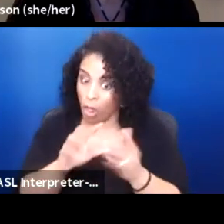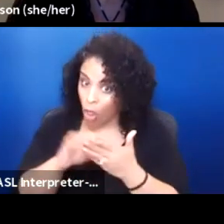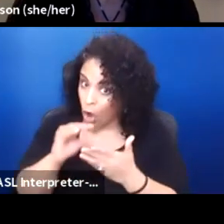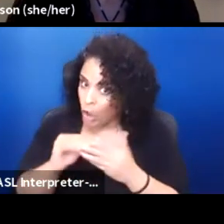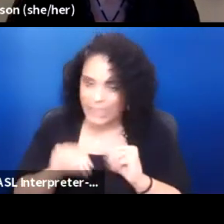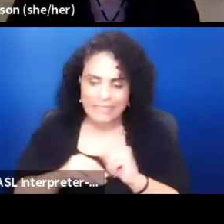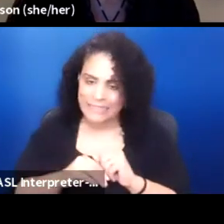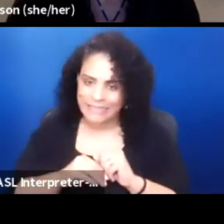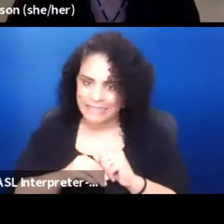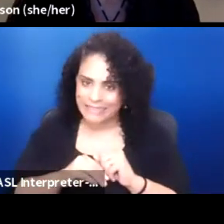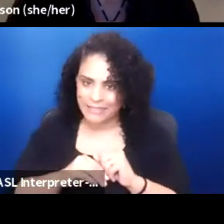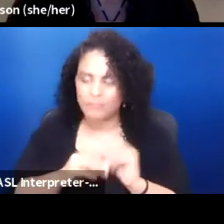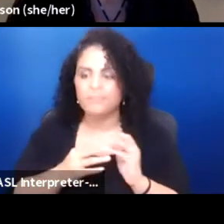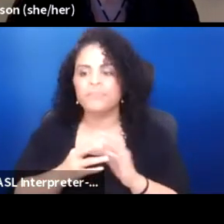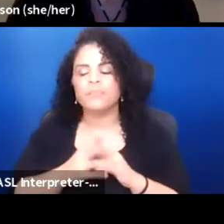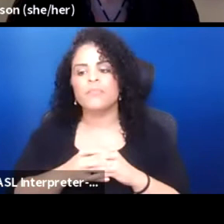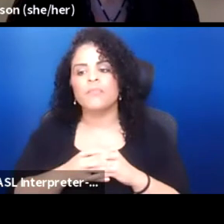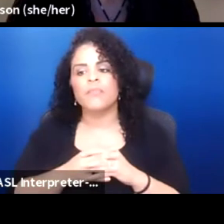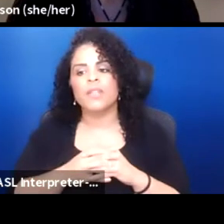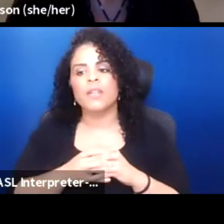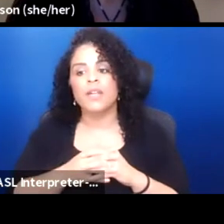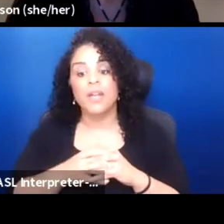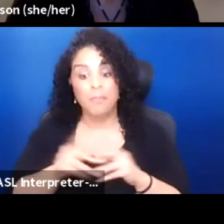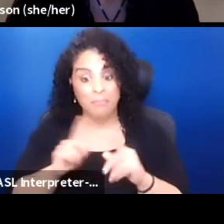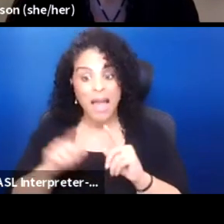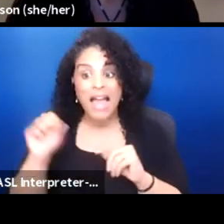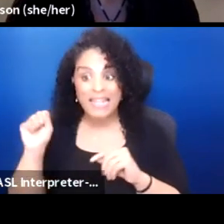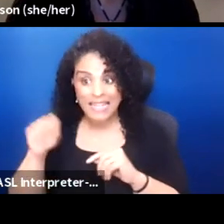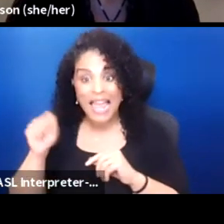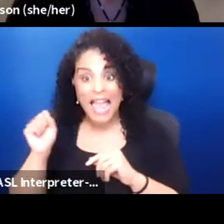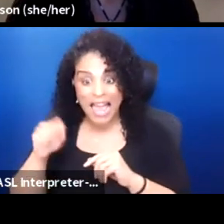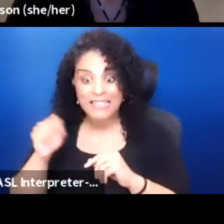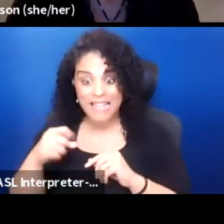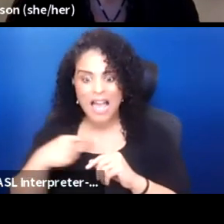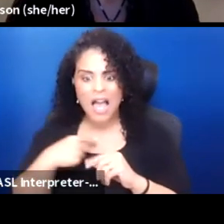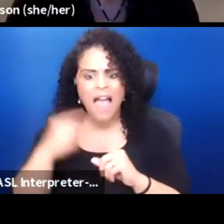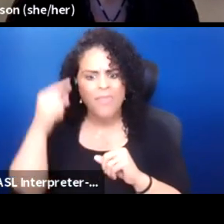And yeah.